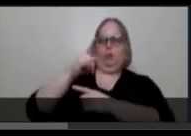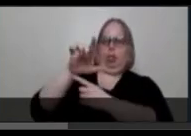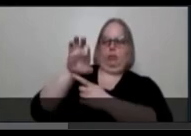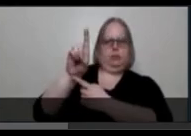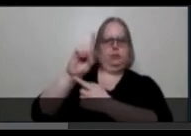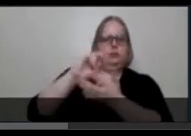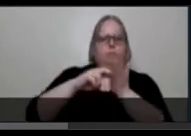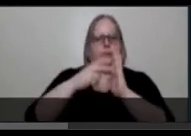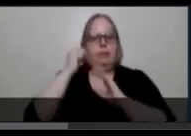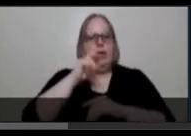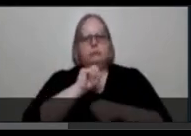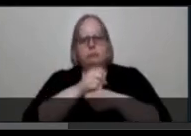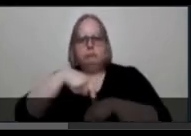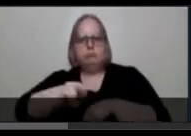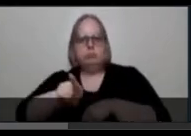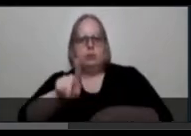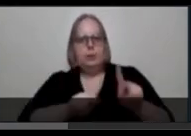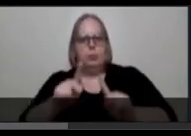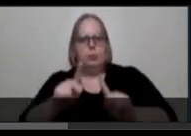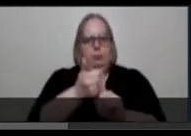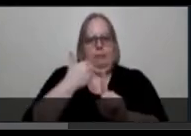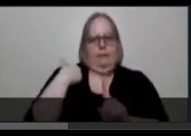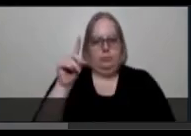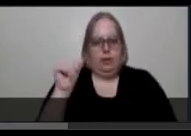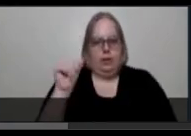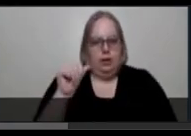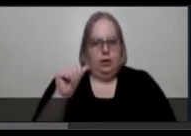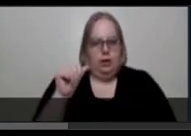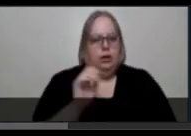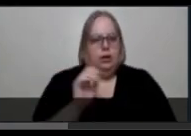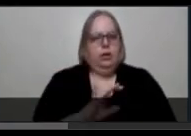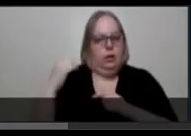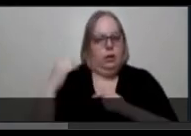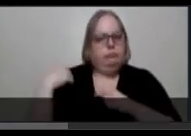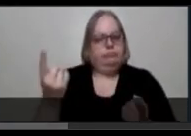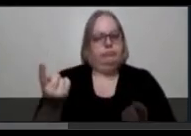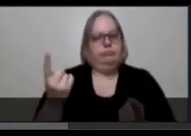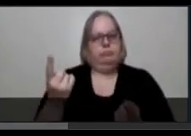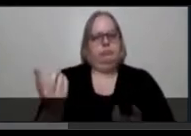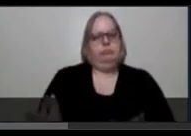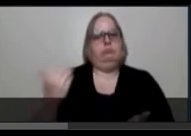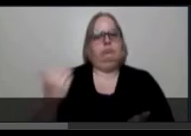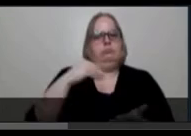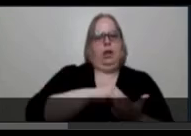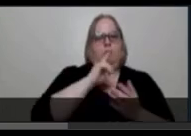insult toward people with disabilities, but which has been re-appropriated as an intra-group term